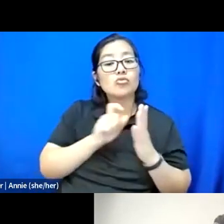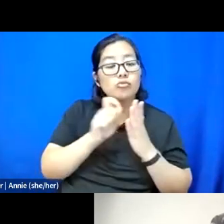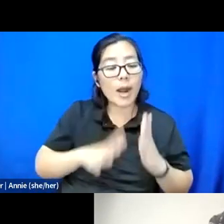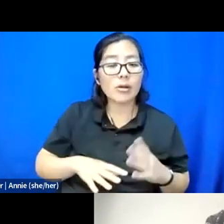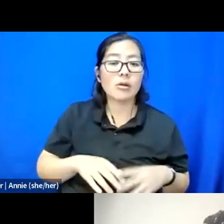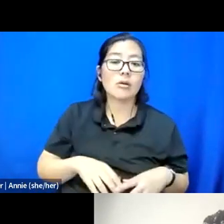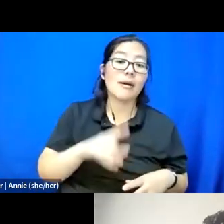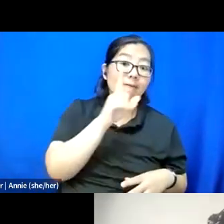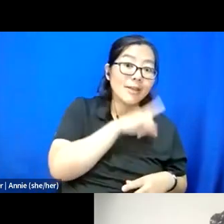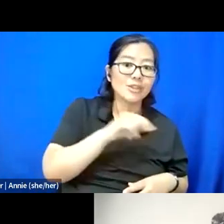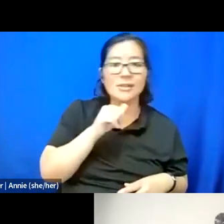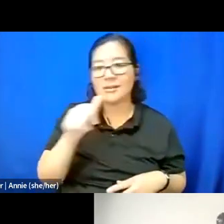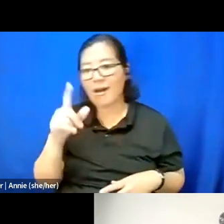I do it all.